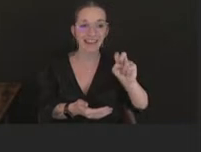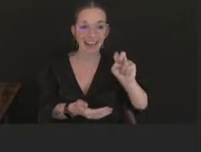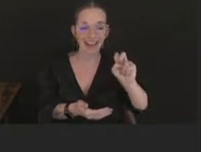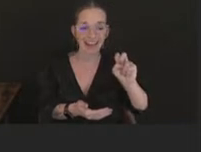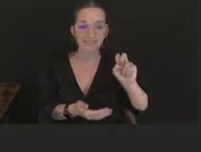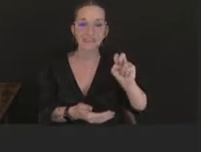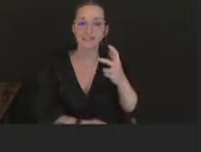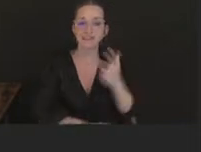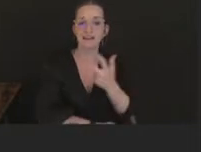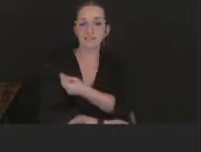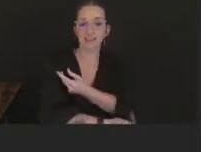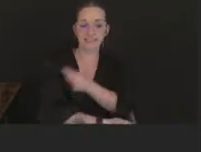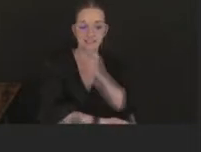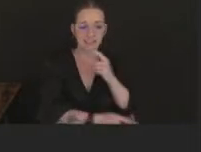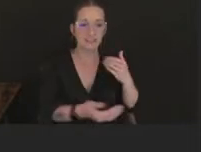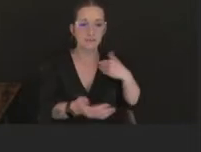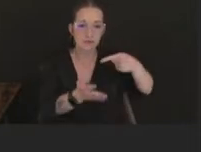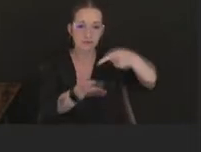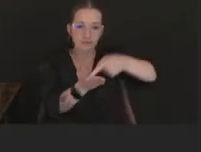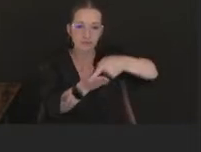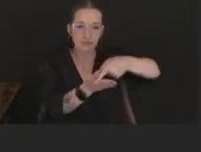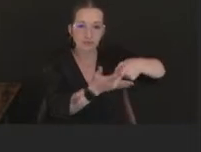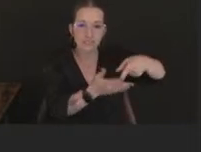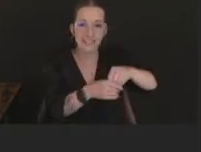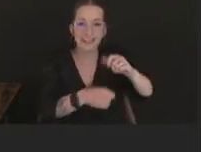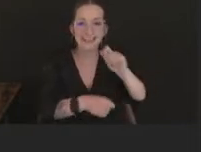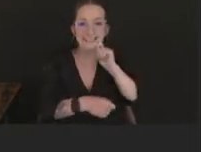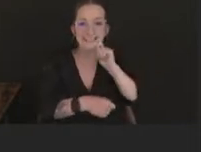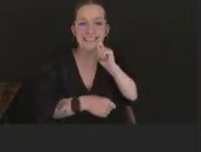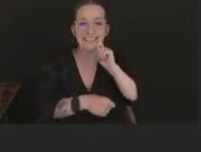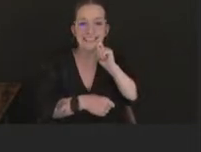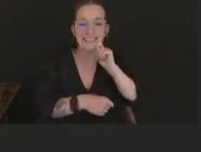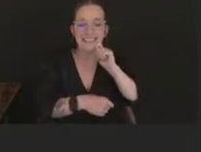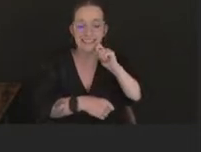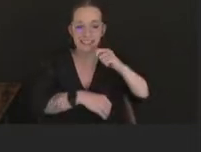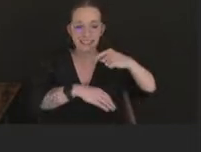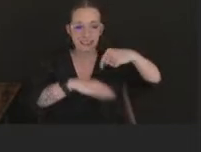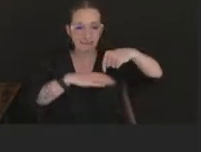pricking the skin's surface. And following a successful inoculation, there will be a lesion